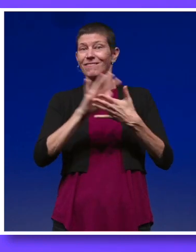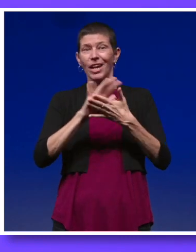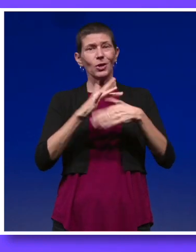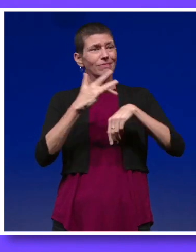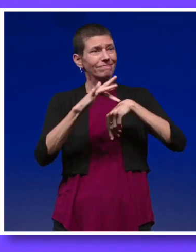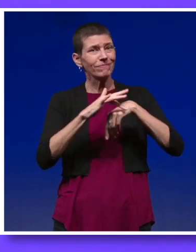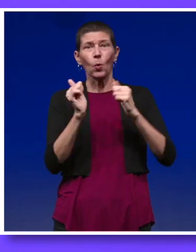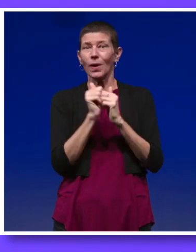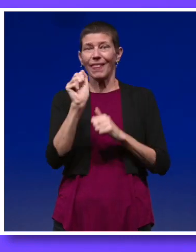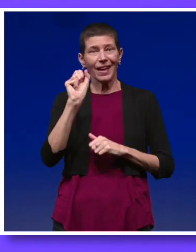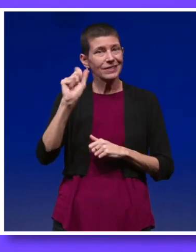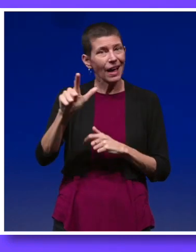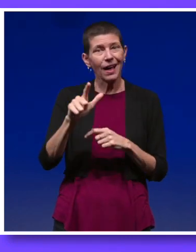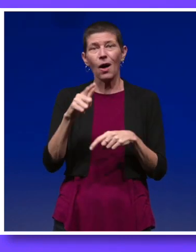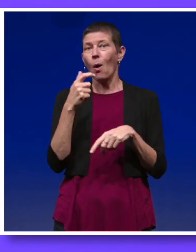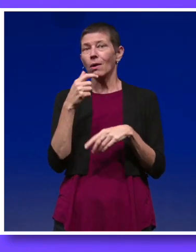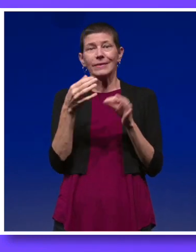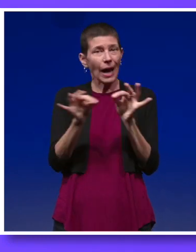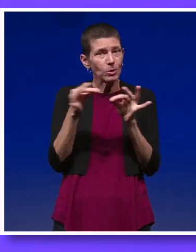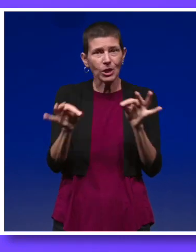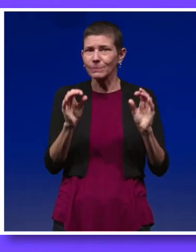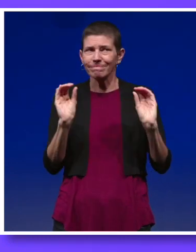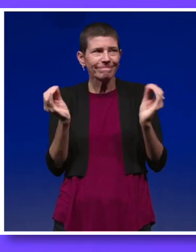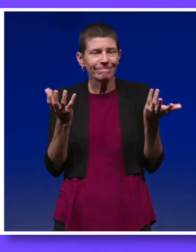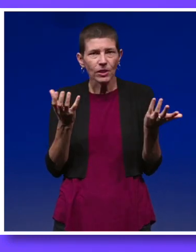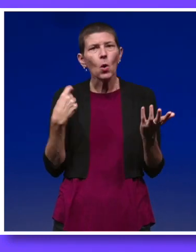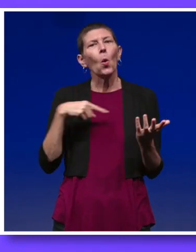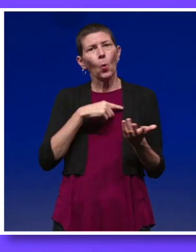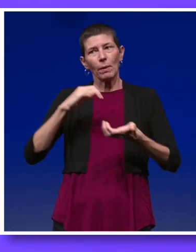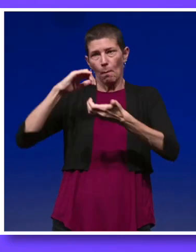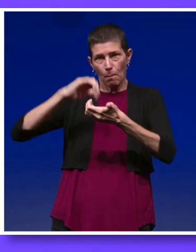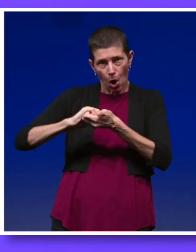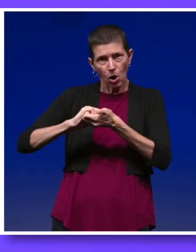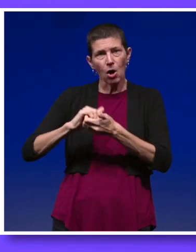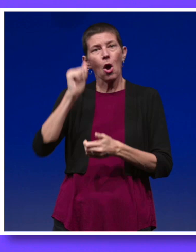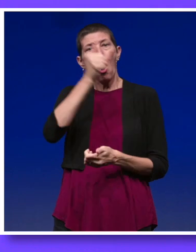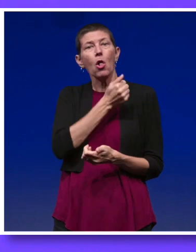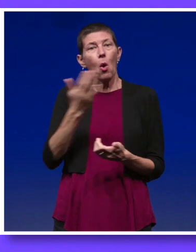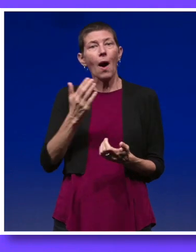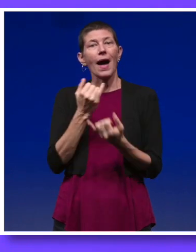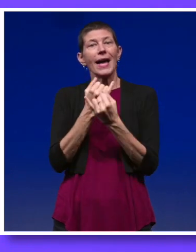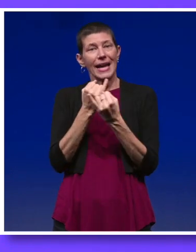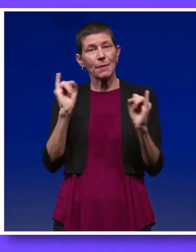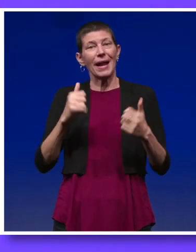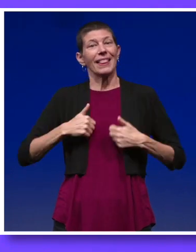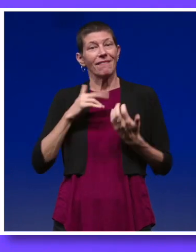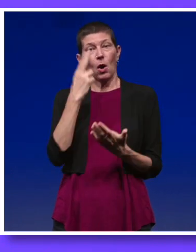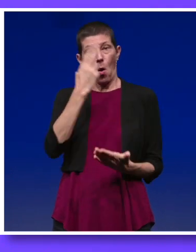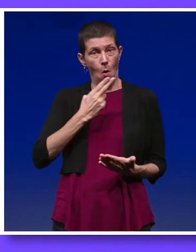with American Sign Language and or close captioning. So we partnered with Aloha Independent Living Hawaii